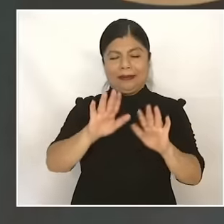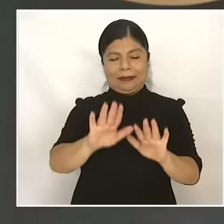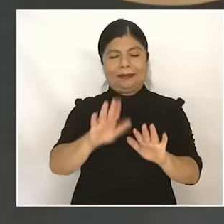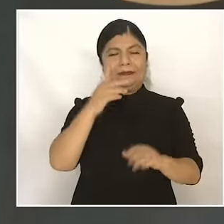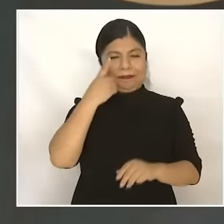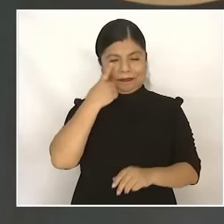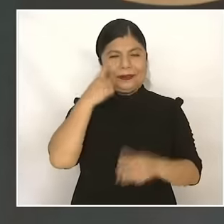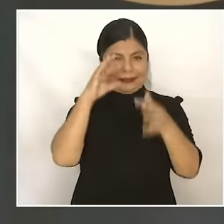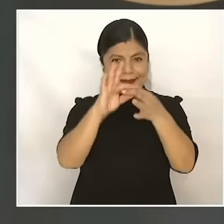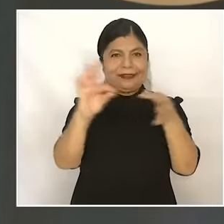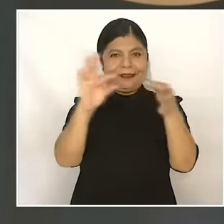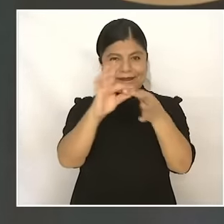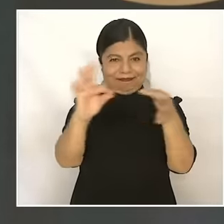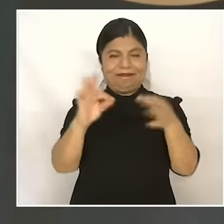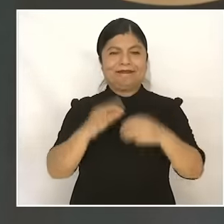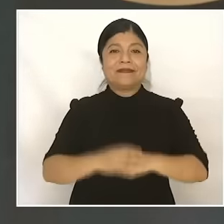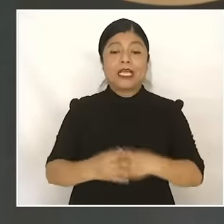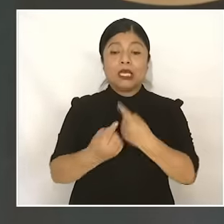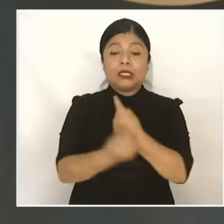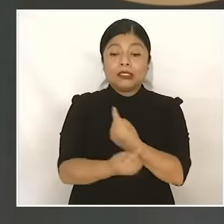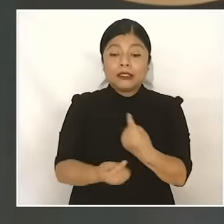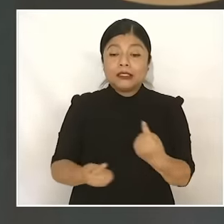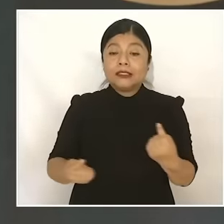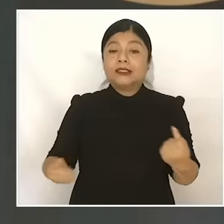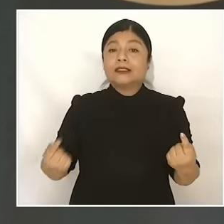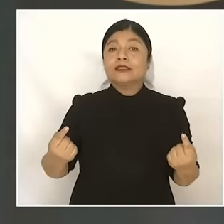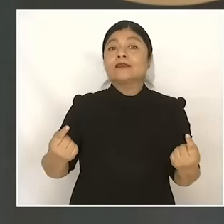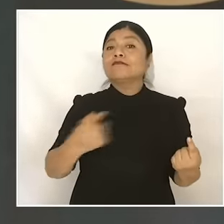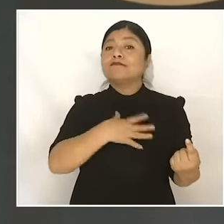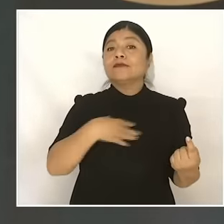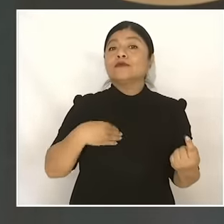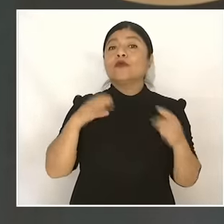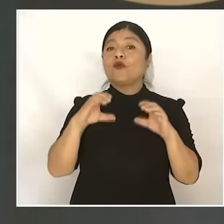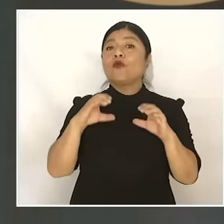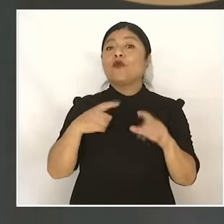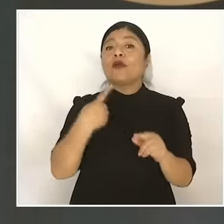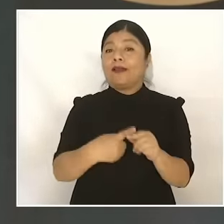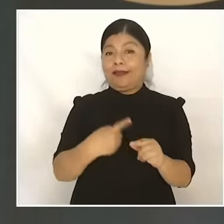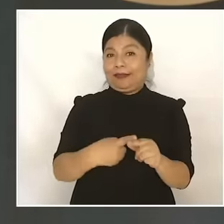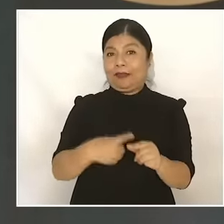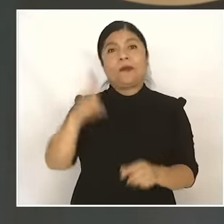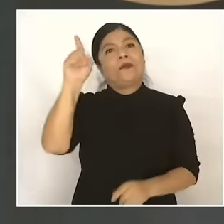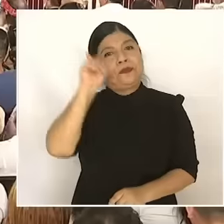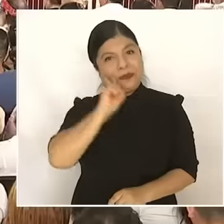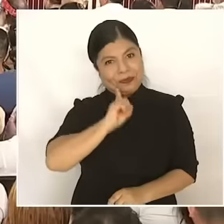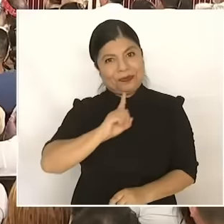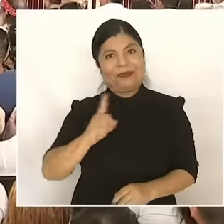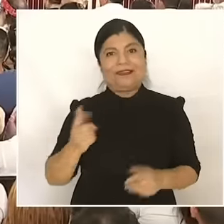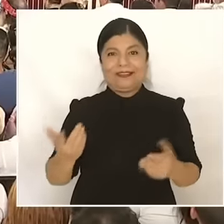mainly take care of the sons and daughters Who are we who take care of the